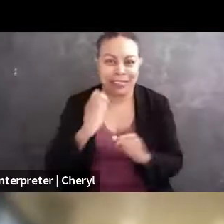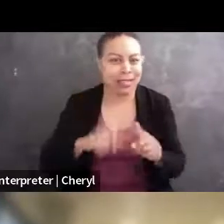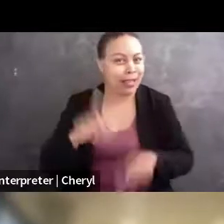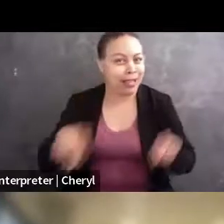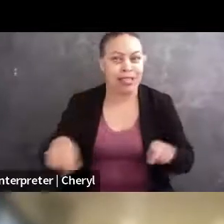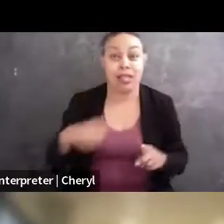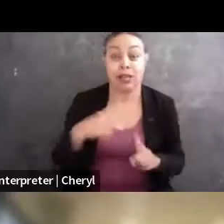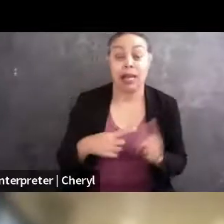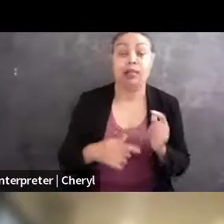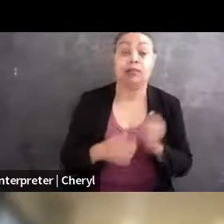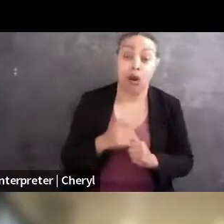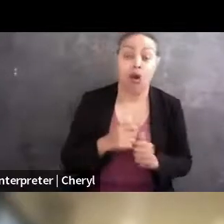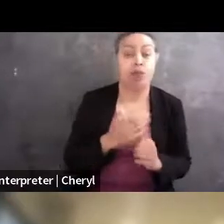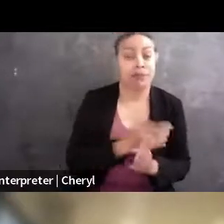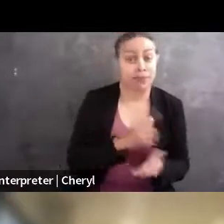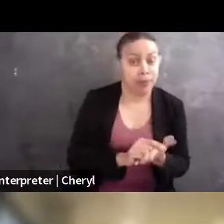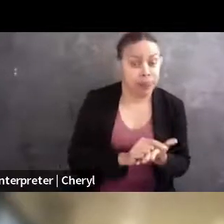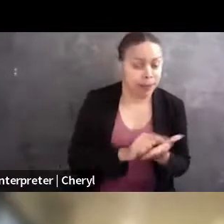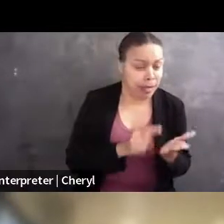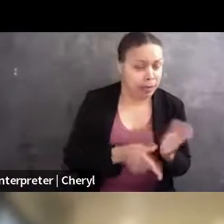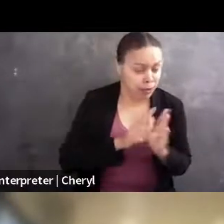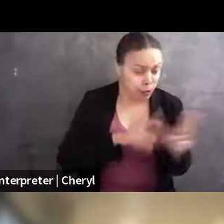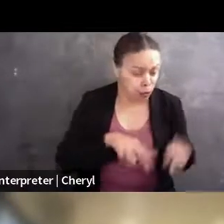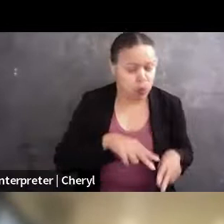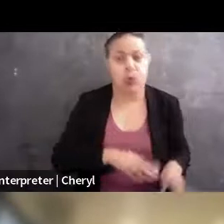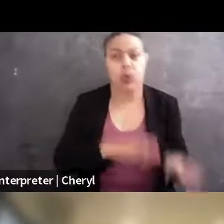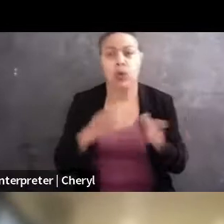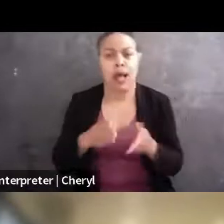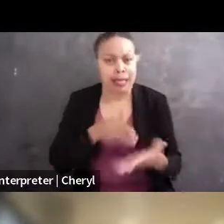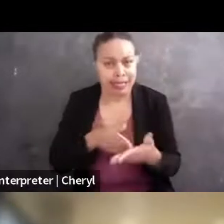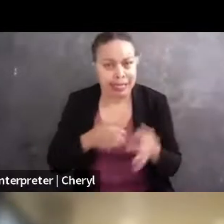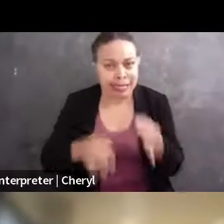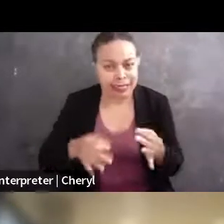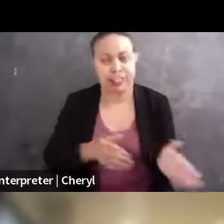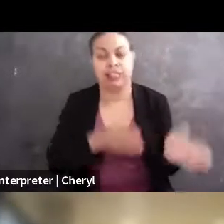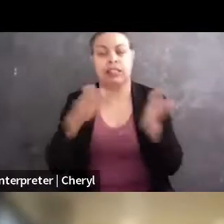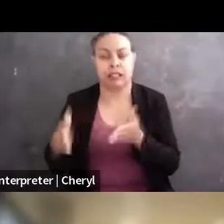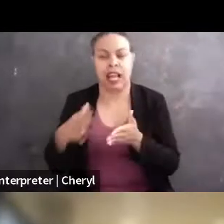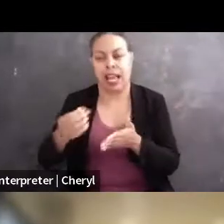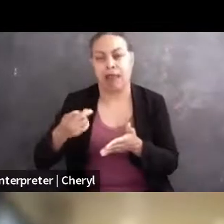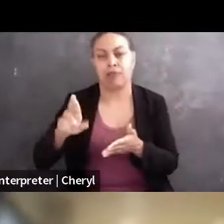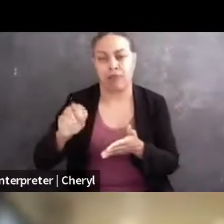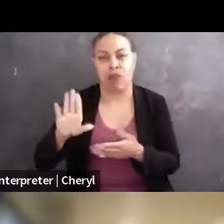pre-publication review, and pro bono work, which is typically a mix of both. So, you know, on the litigation side,